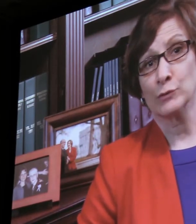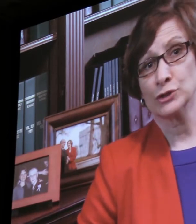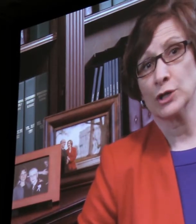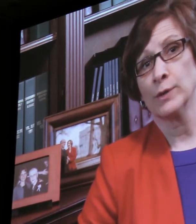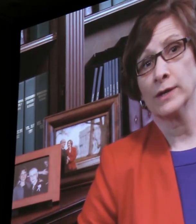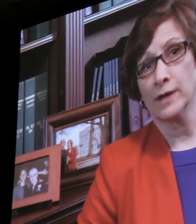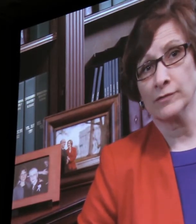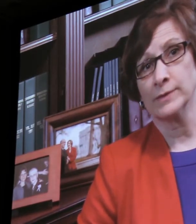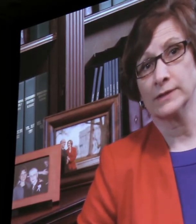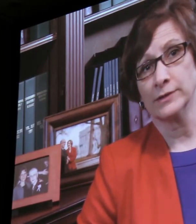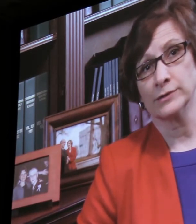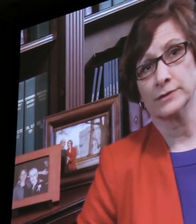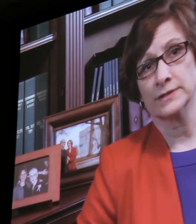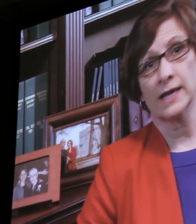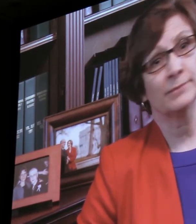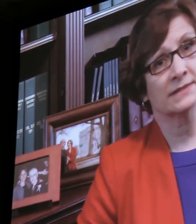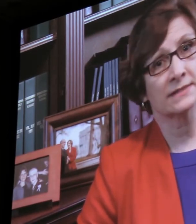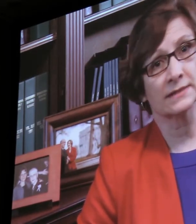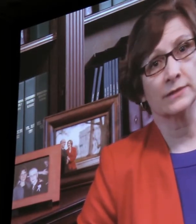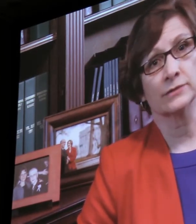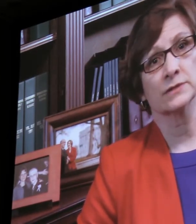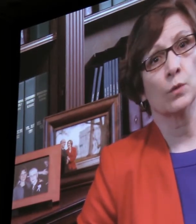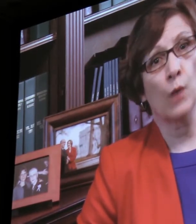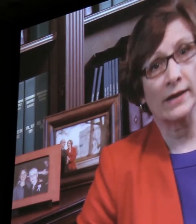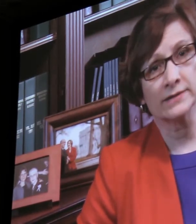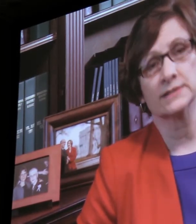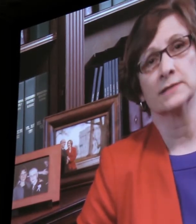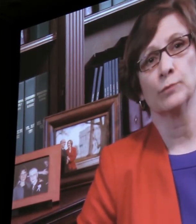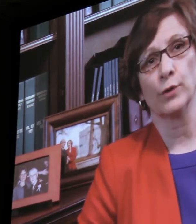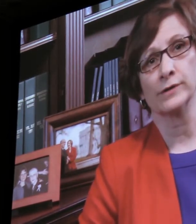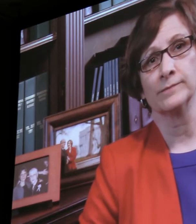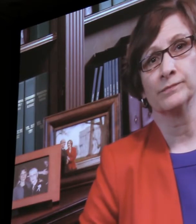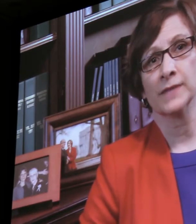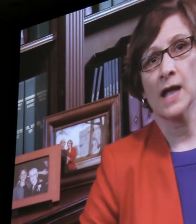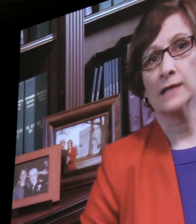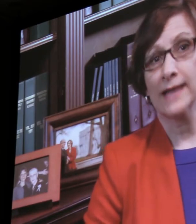and we're showing government leaders and business leaders why this is important.